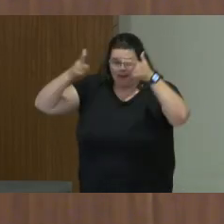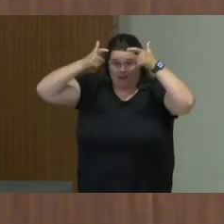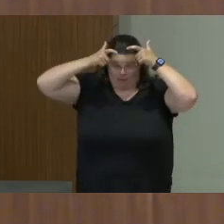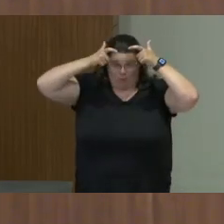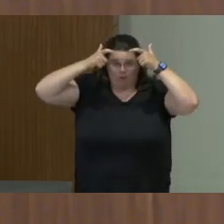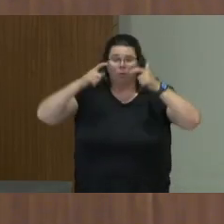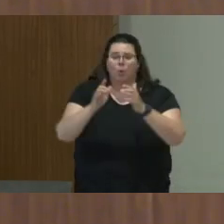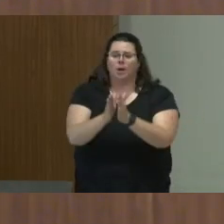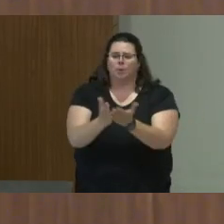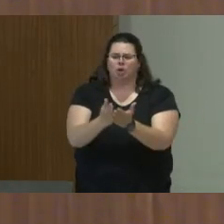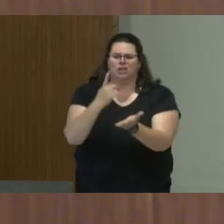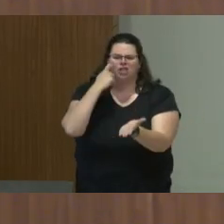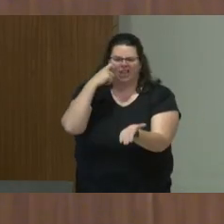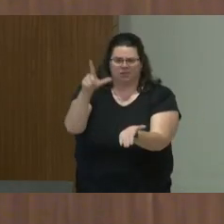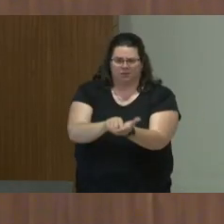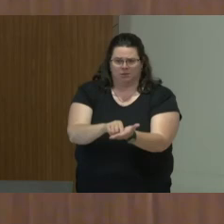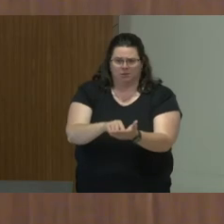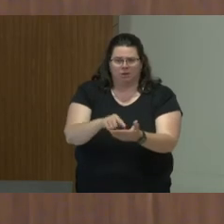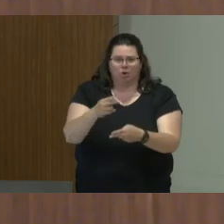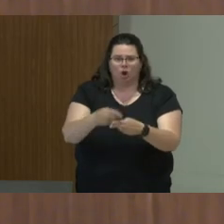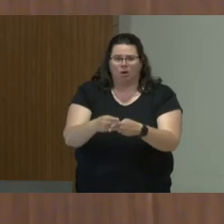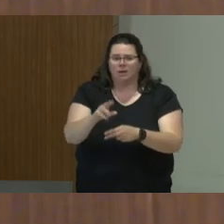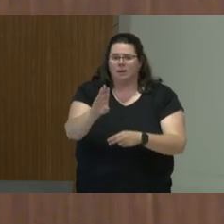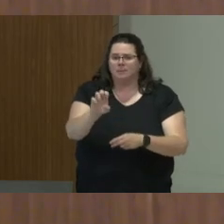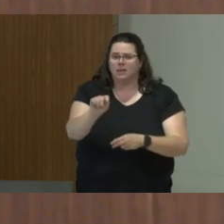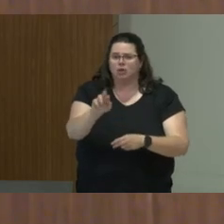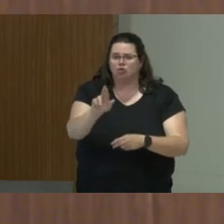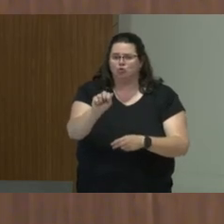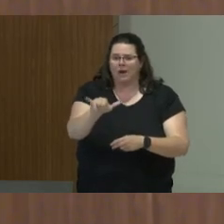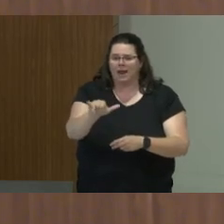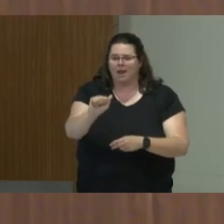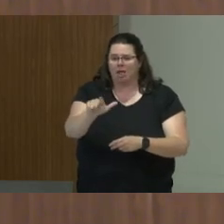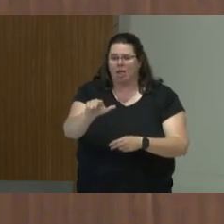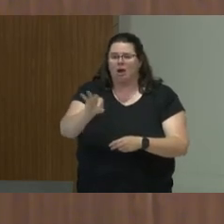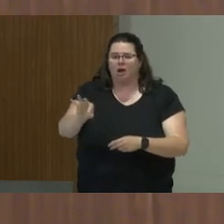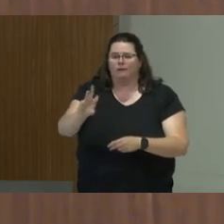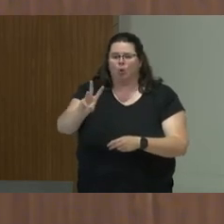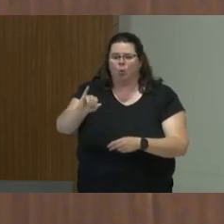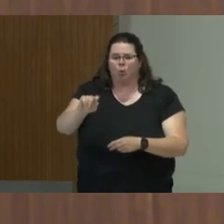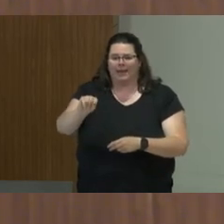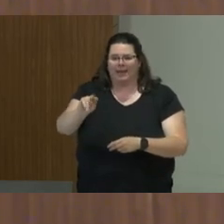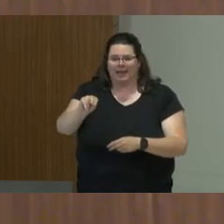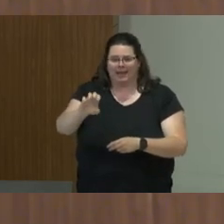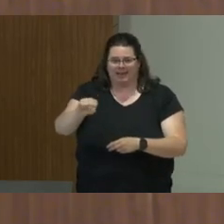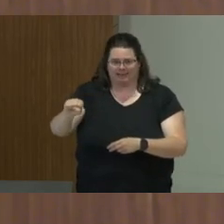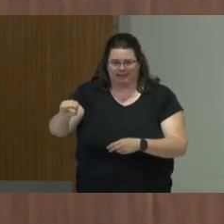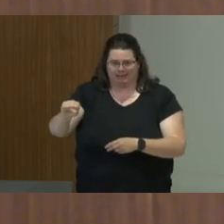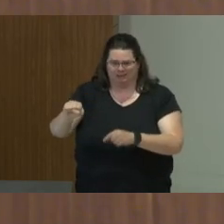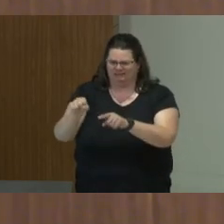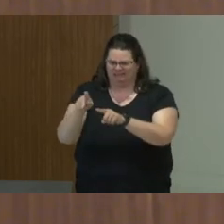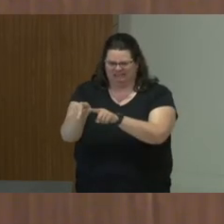There's a book that's just been released, The Betrayal of Mr. Danfoss de Bonnet. I'm one of the contributing authors, and you can get it to see.